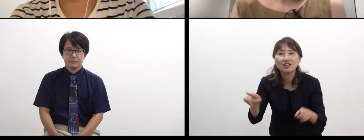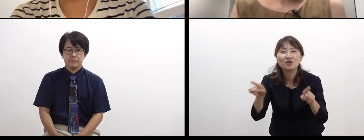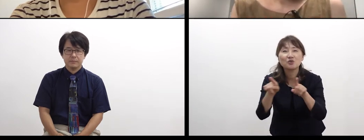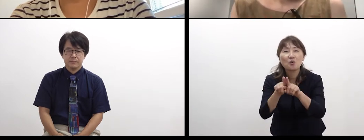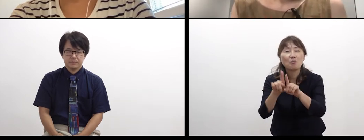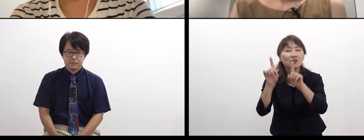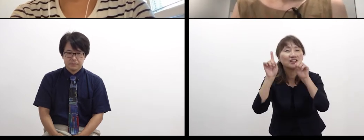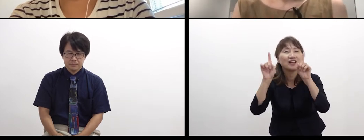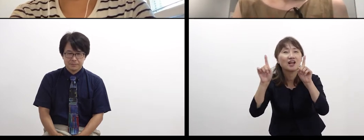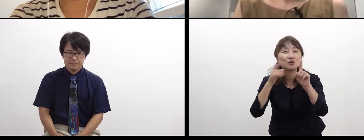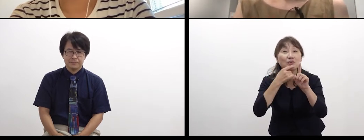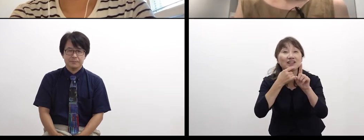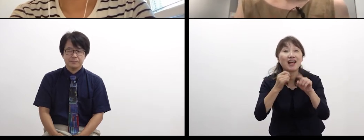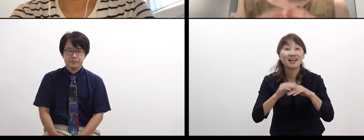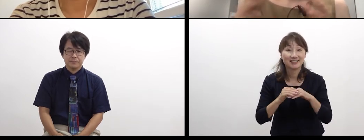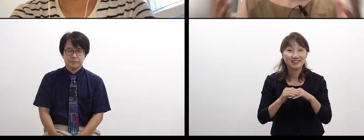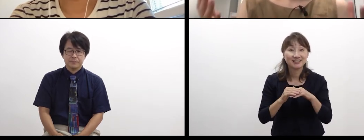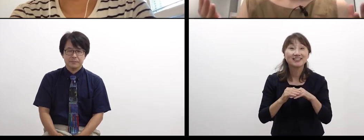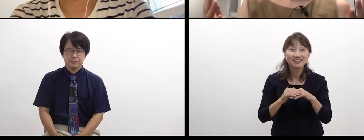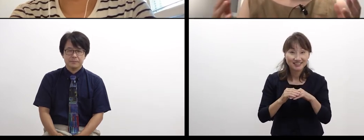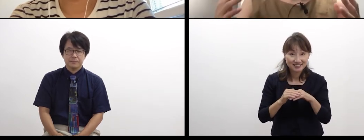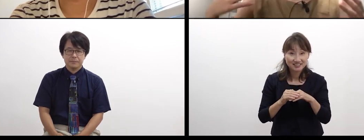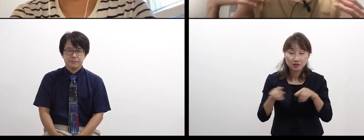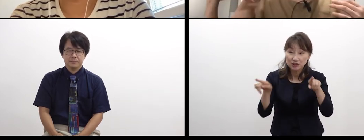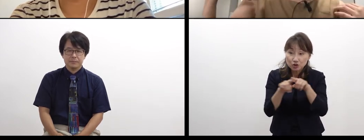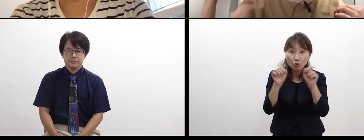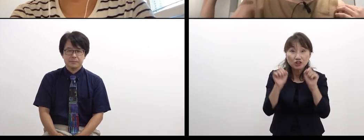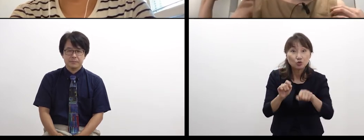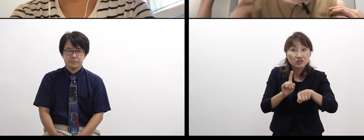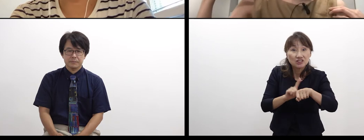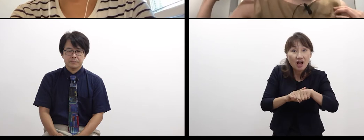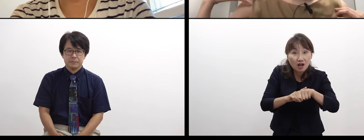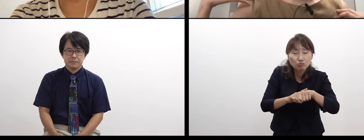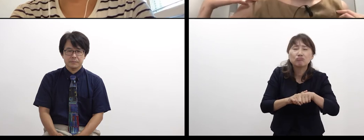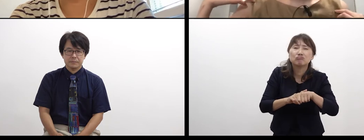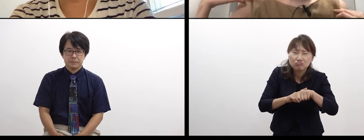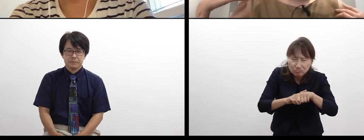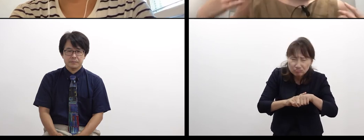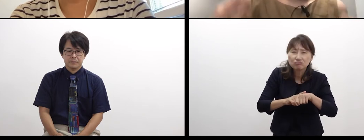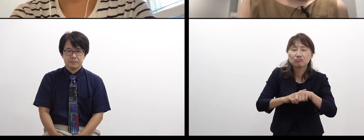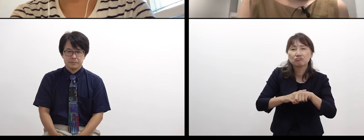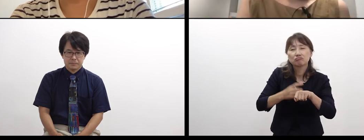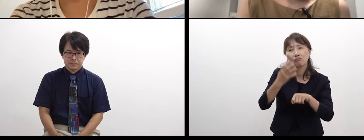or enjoy the time together.